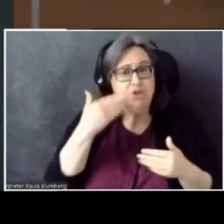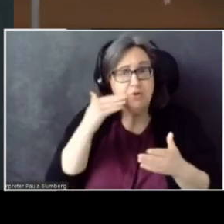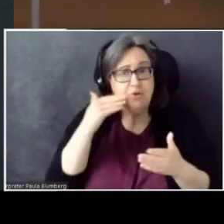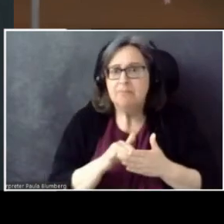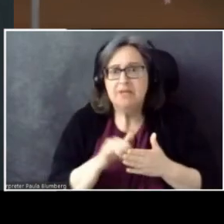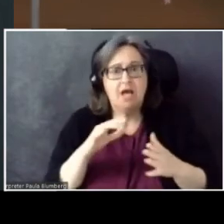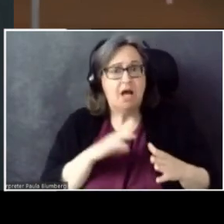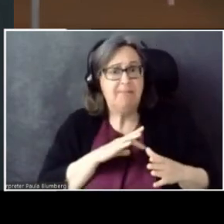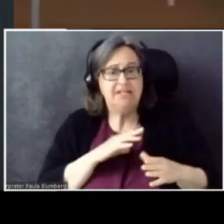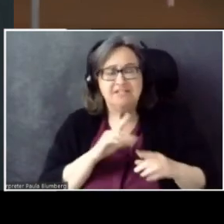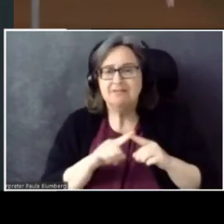And...